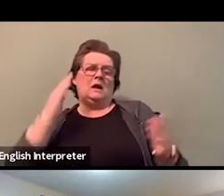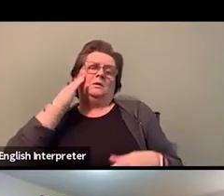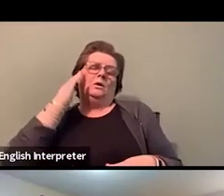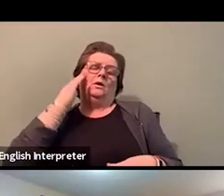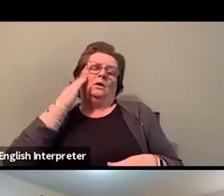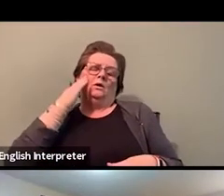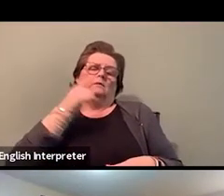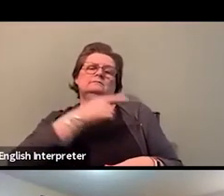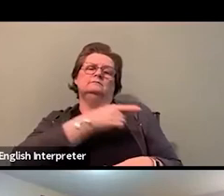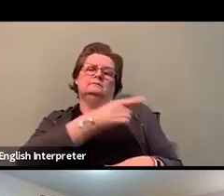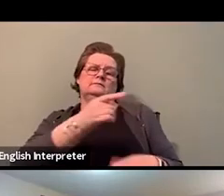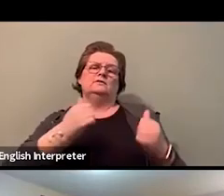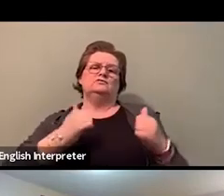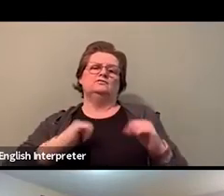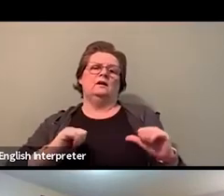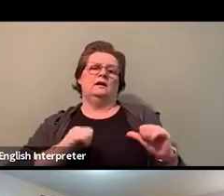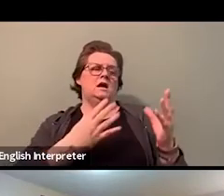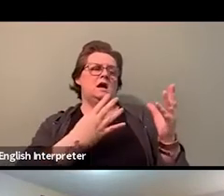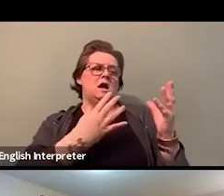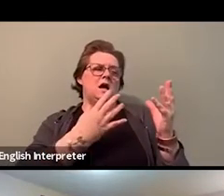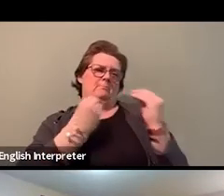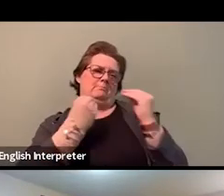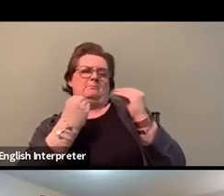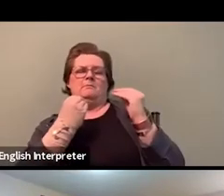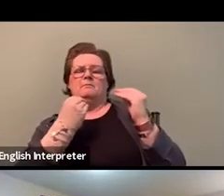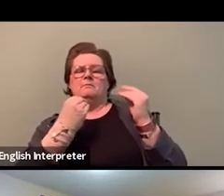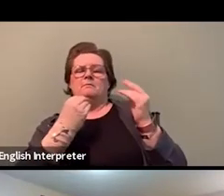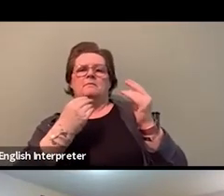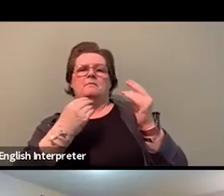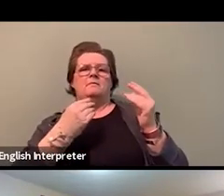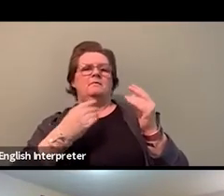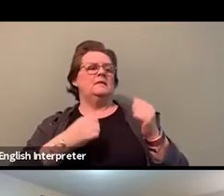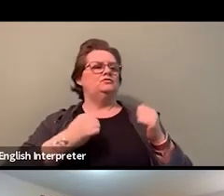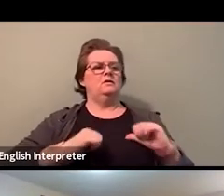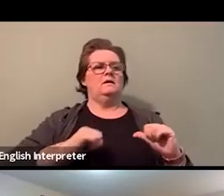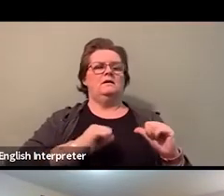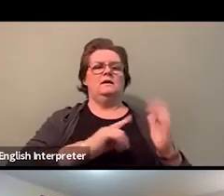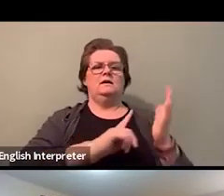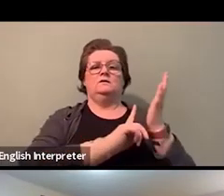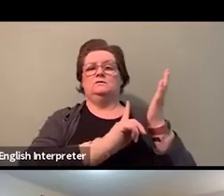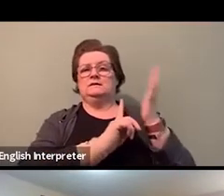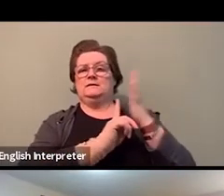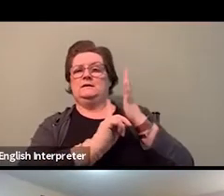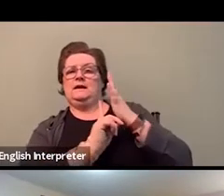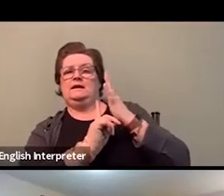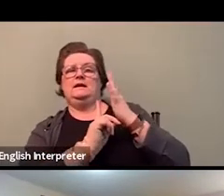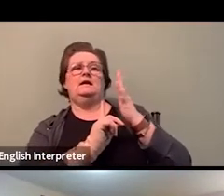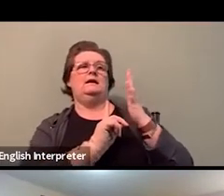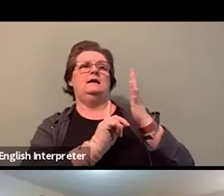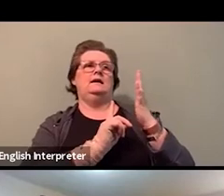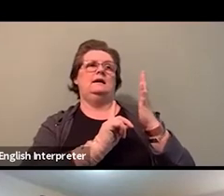or to maybe box me into some sort of respectability politics around how I should present, you know, maybe I should smile more.